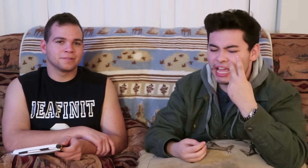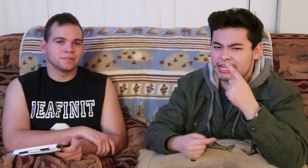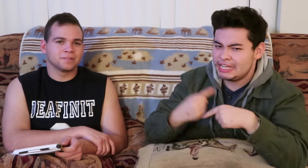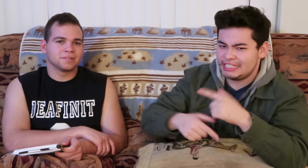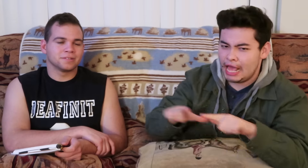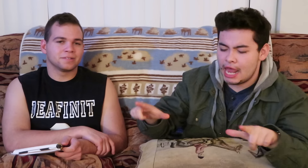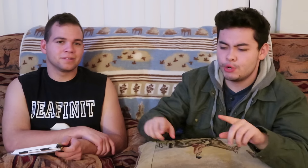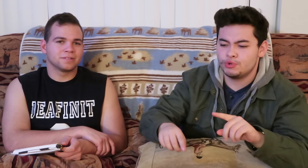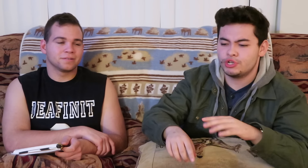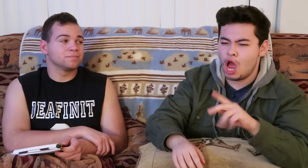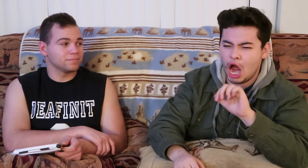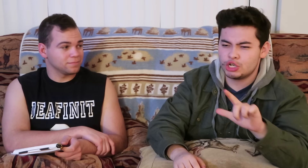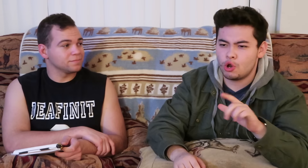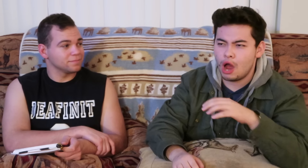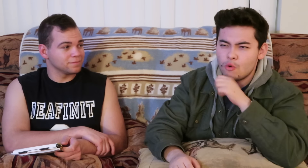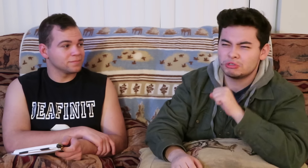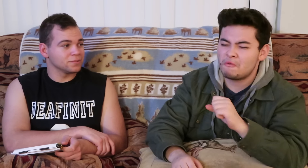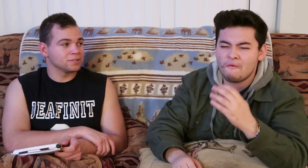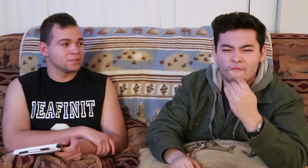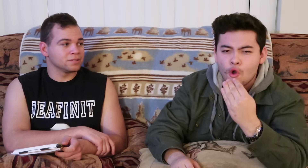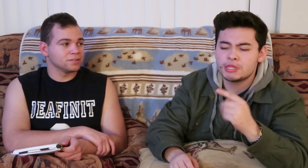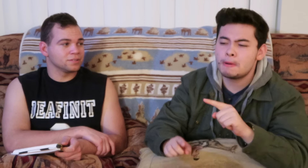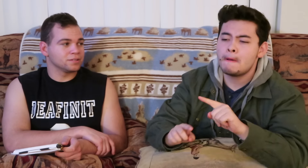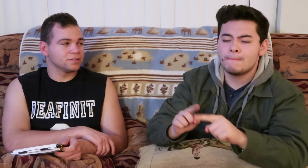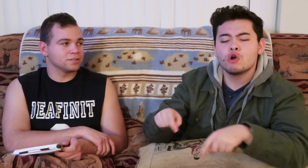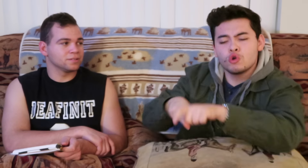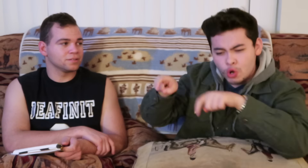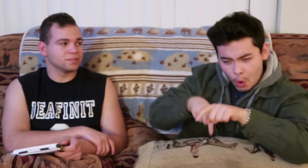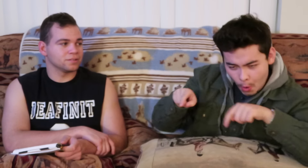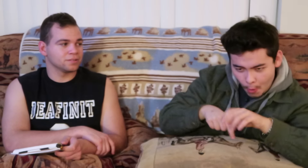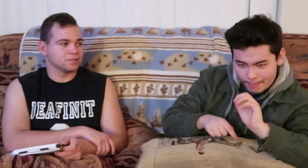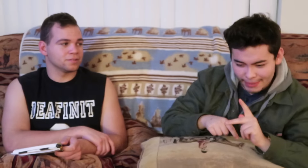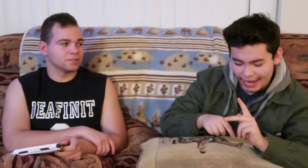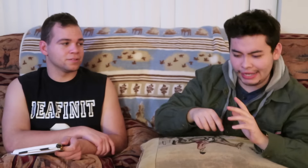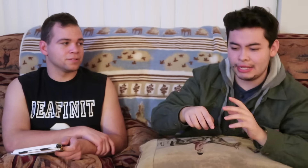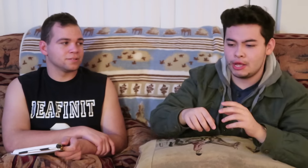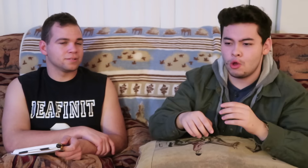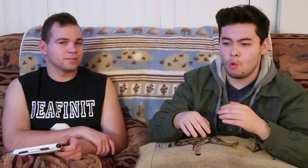sign language until the age of 14 but, going back,